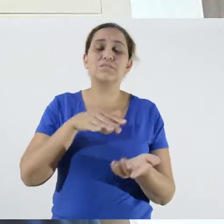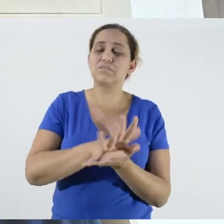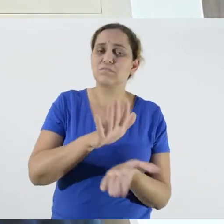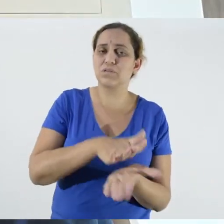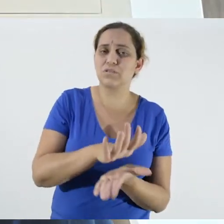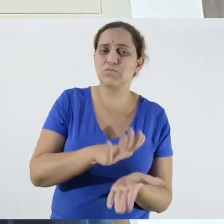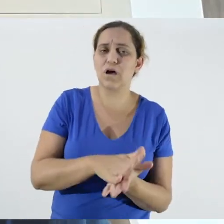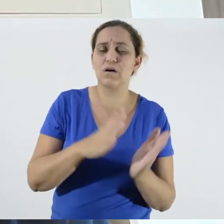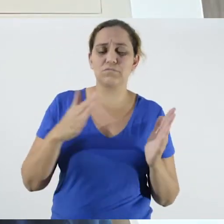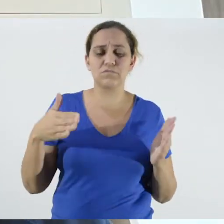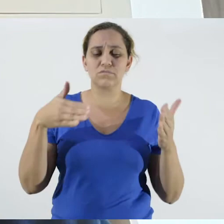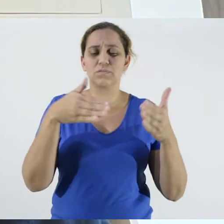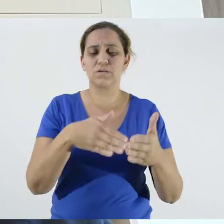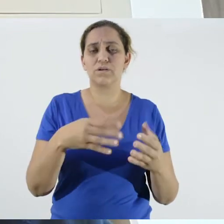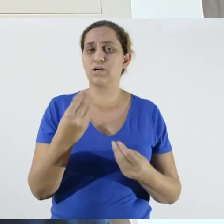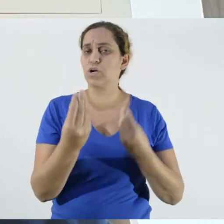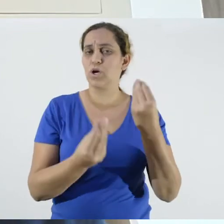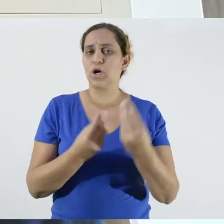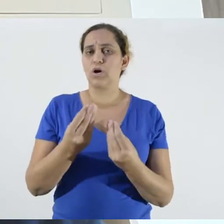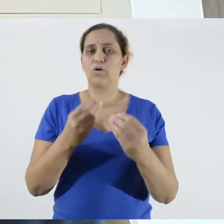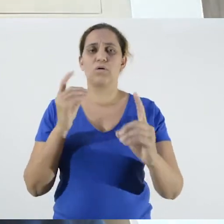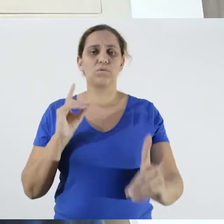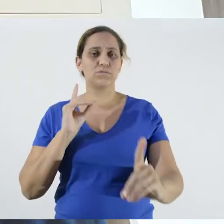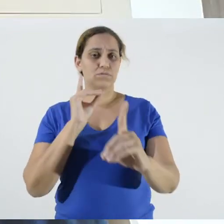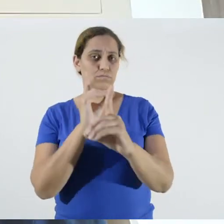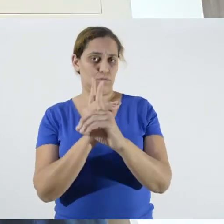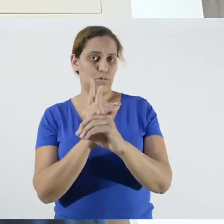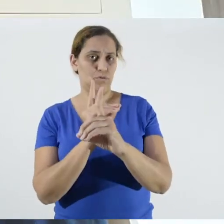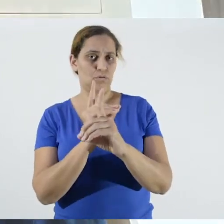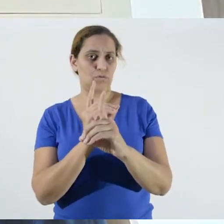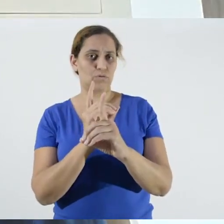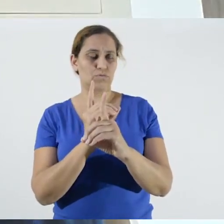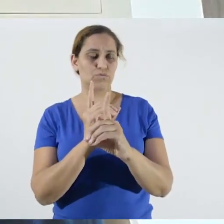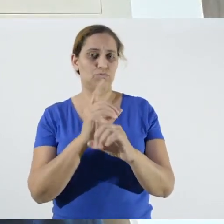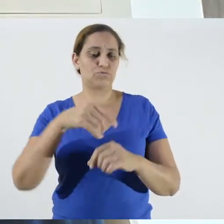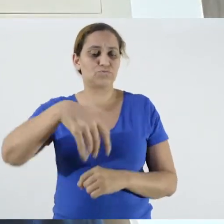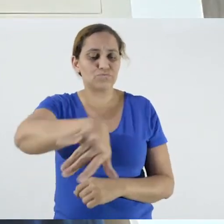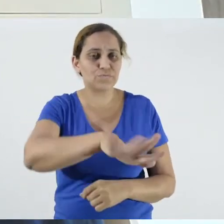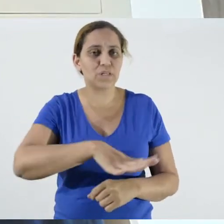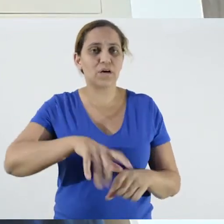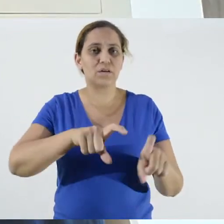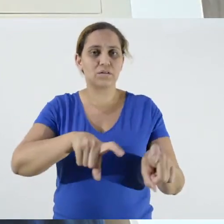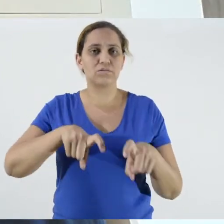information on how to meet in rural areas,